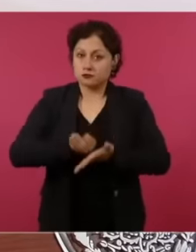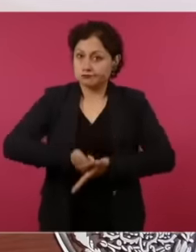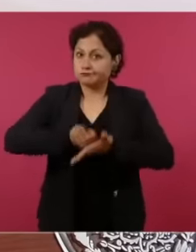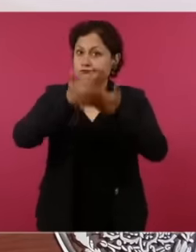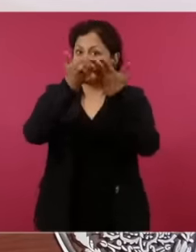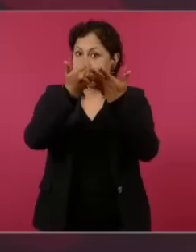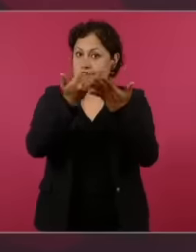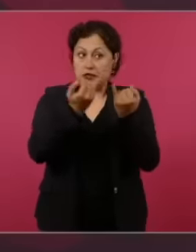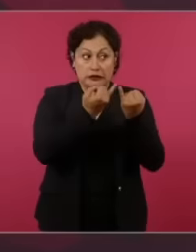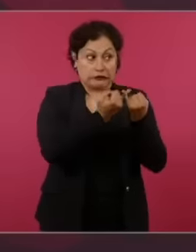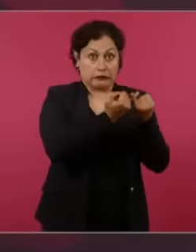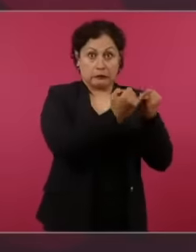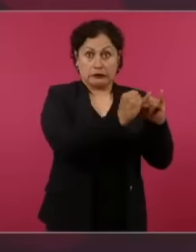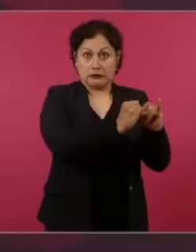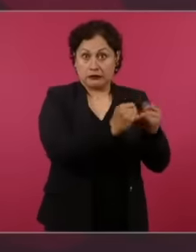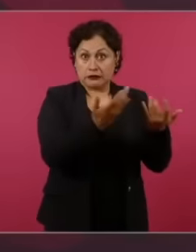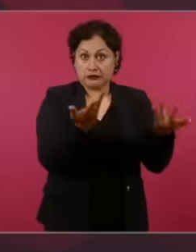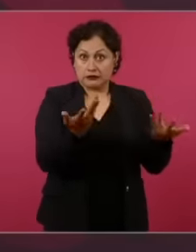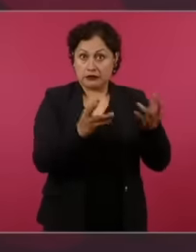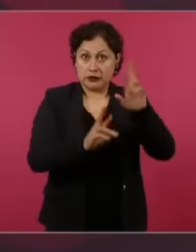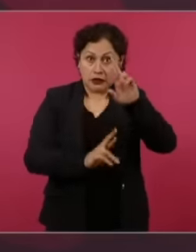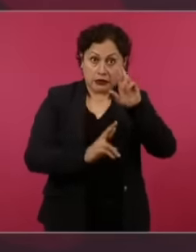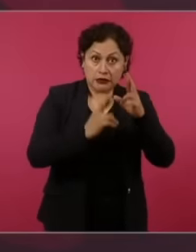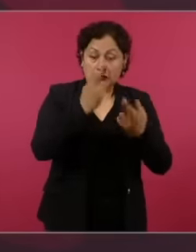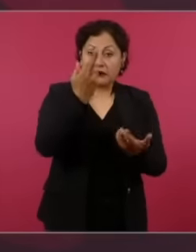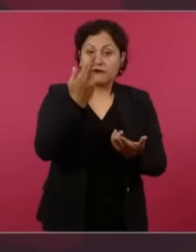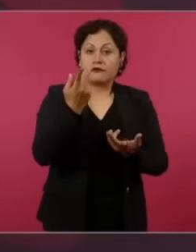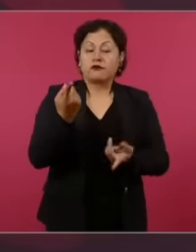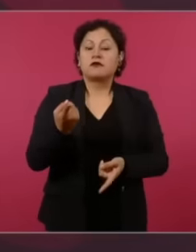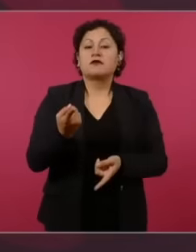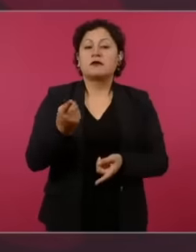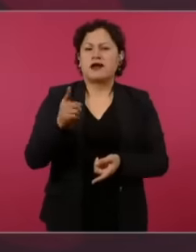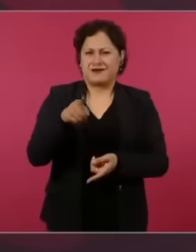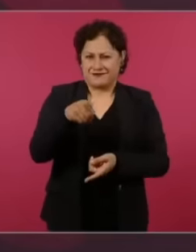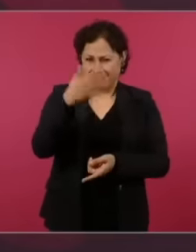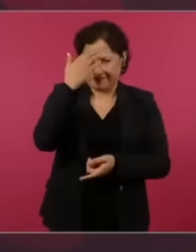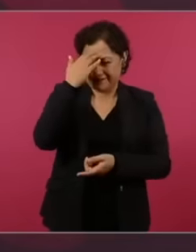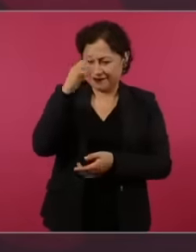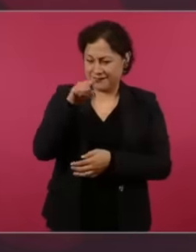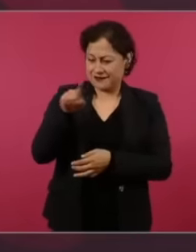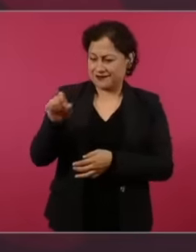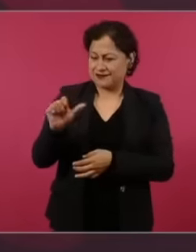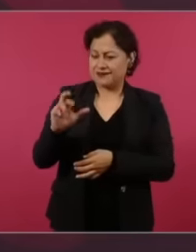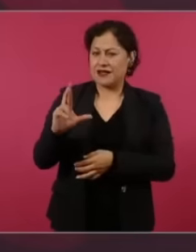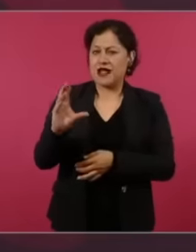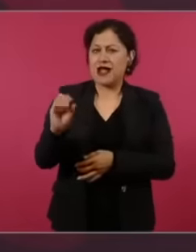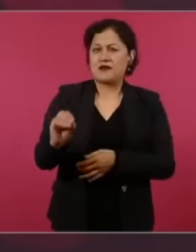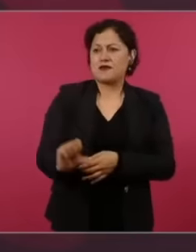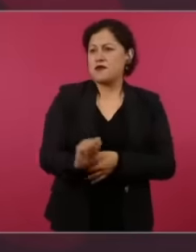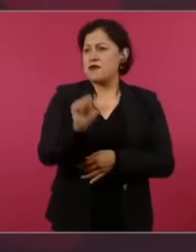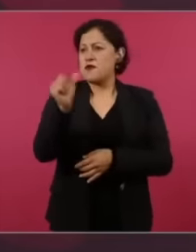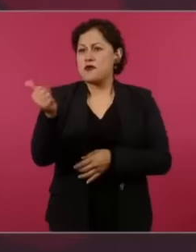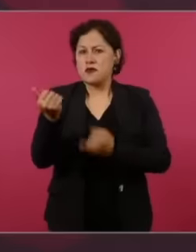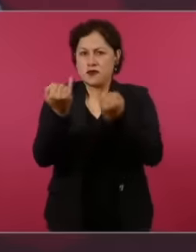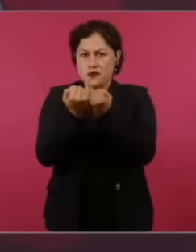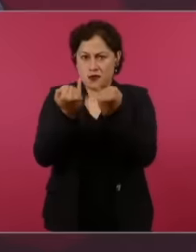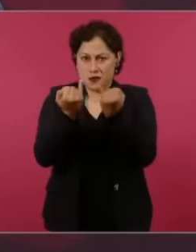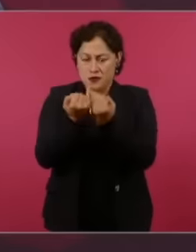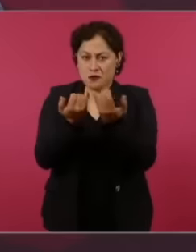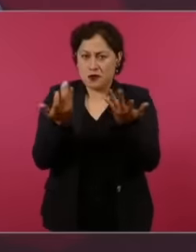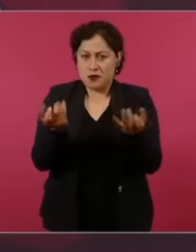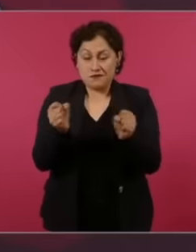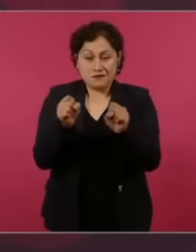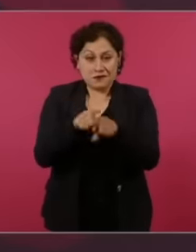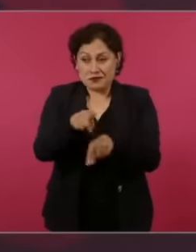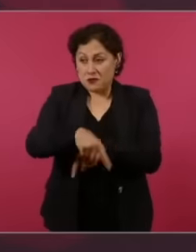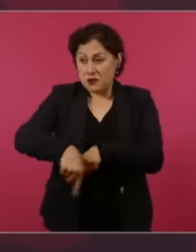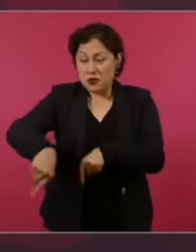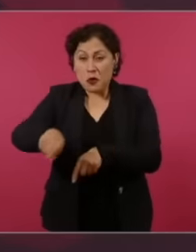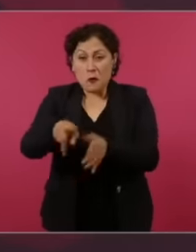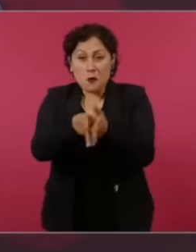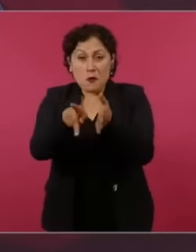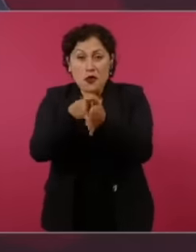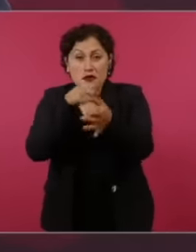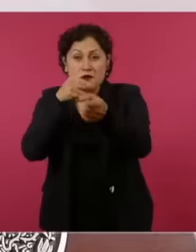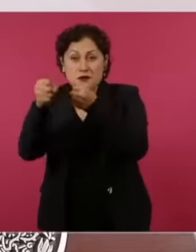There is Zarco and many others, those of the restored Republic, the most intelligent